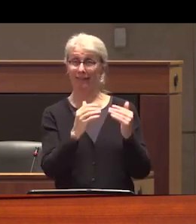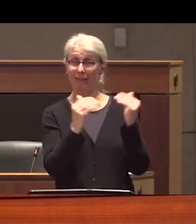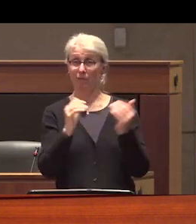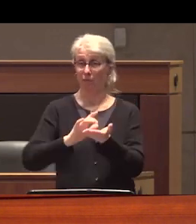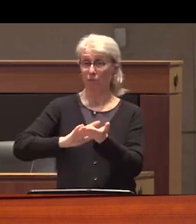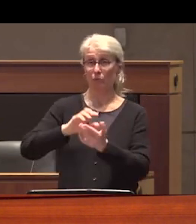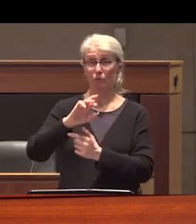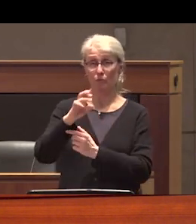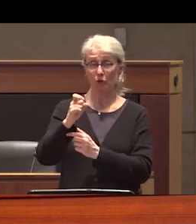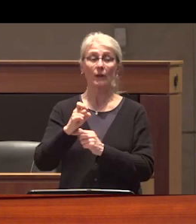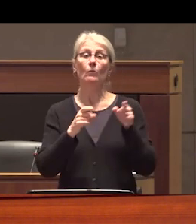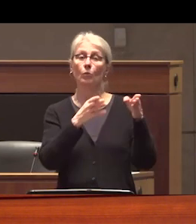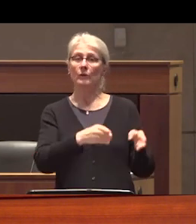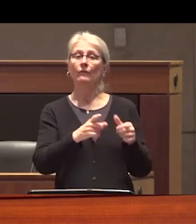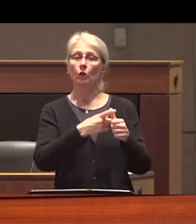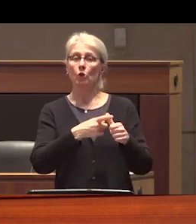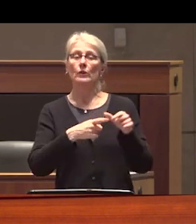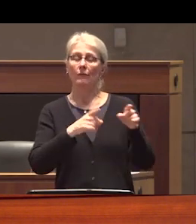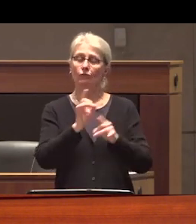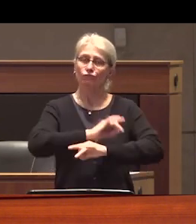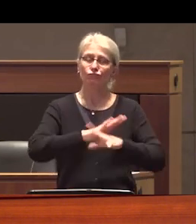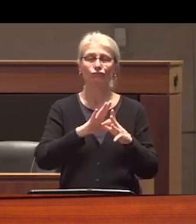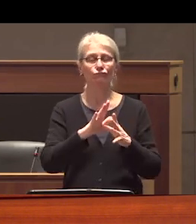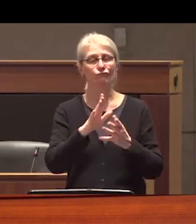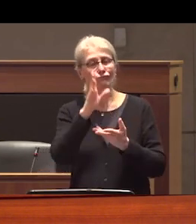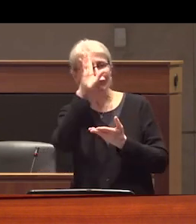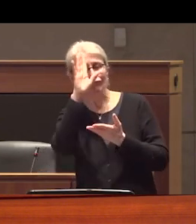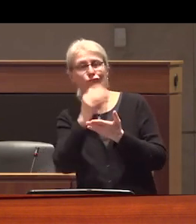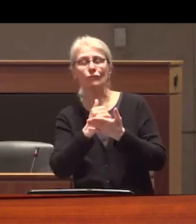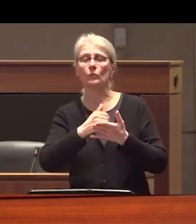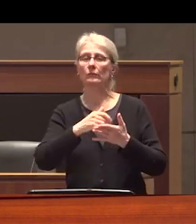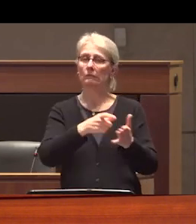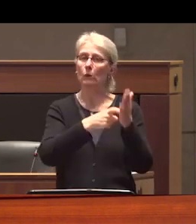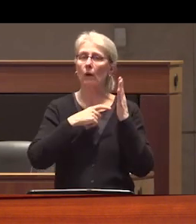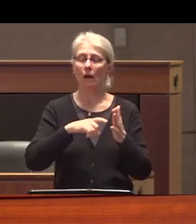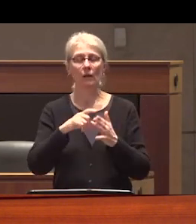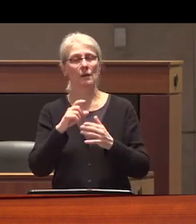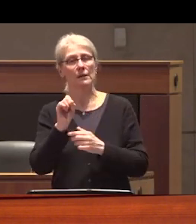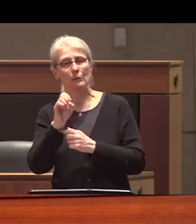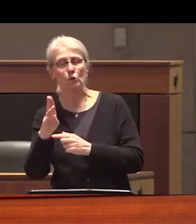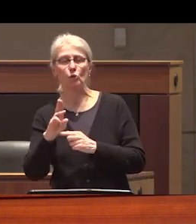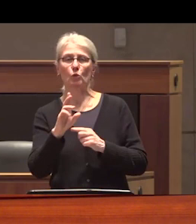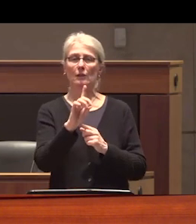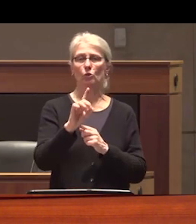person generally has to be diagnosed with a severe treatment resistant substance use disorder they